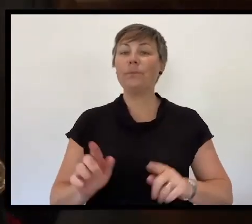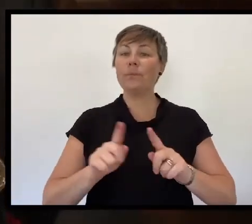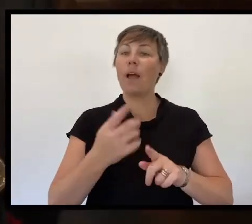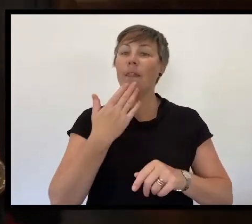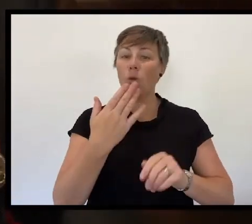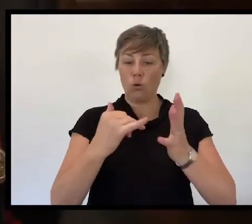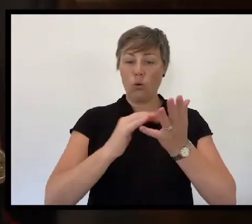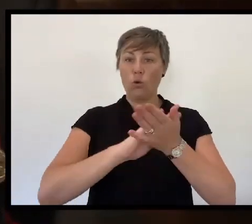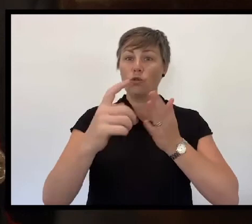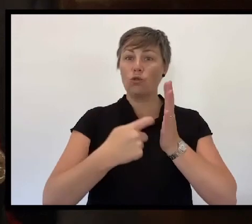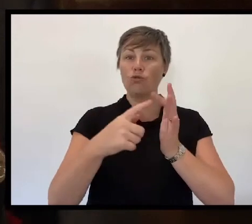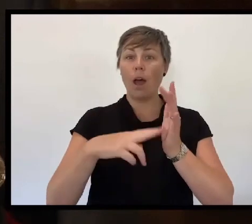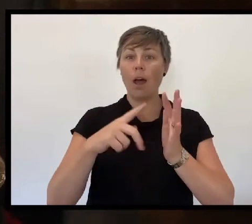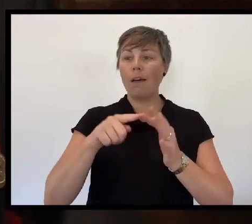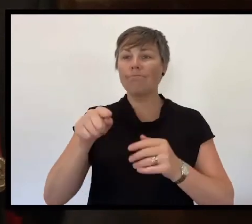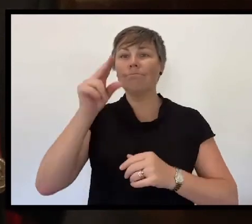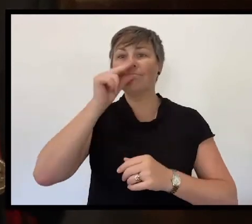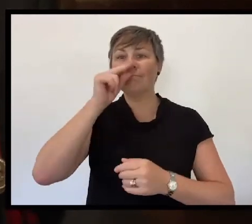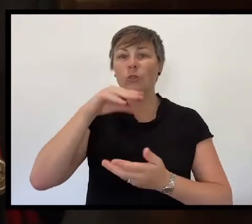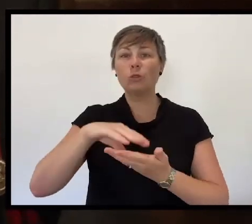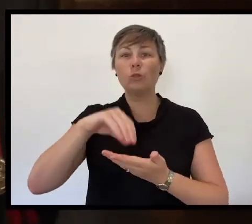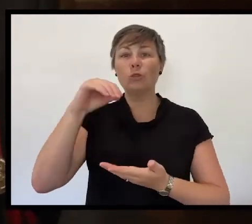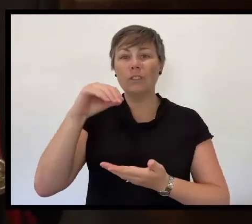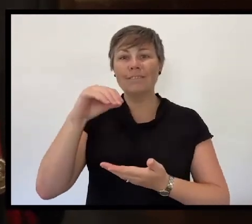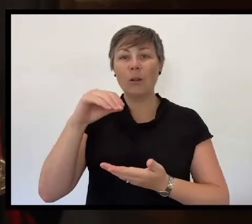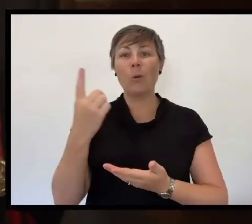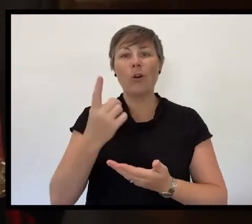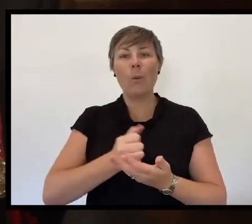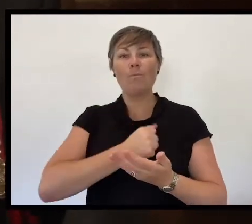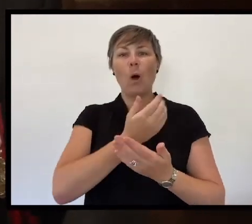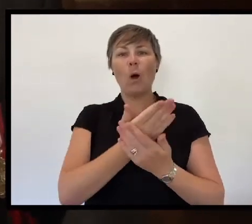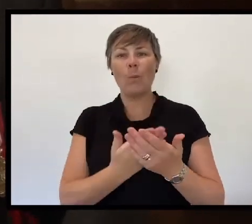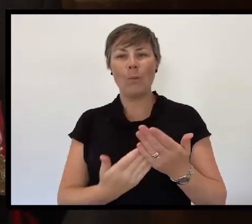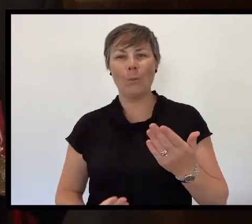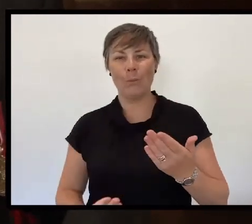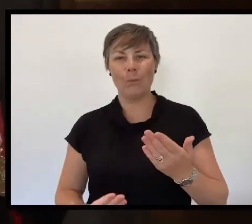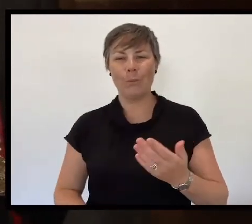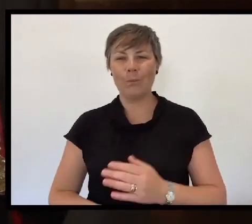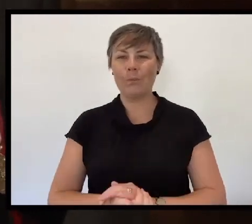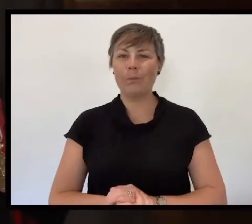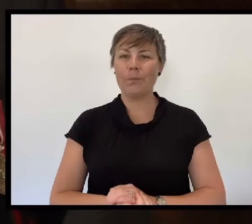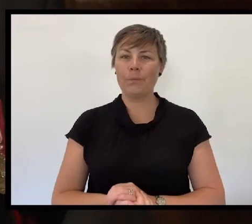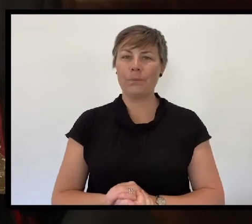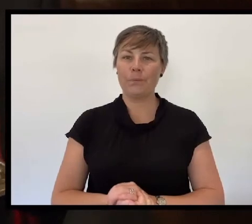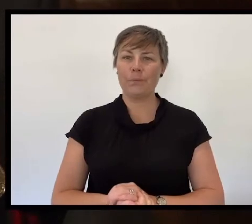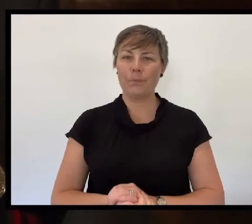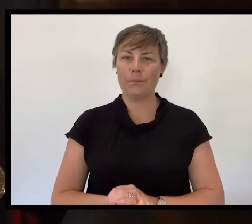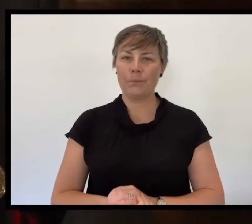We also thank Shrine Young Ambassador Liana Henderson-Drife for her participation.